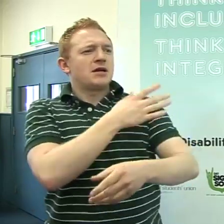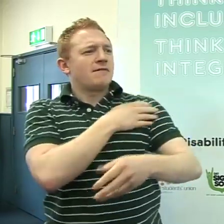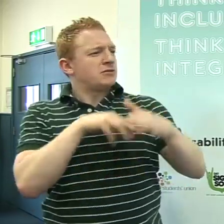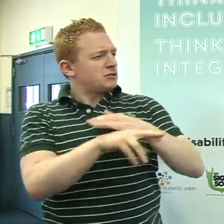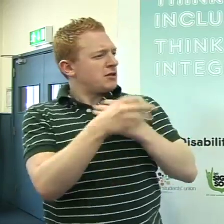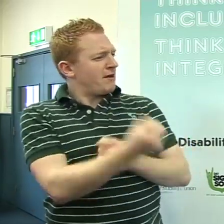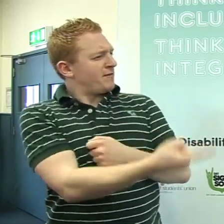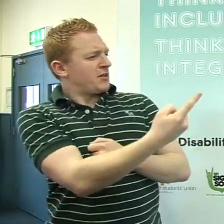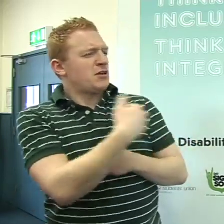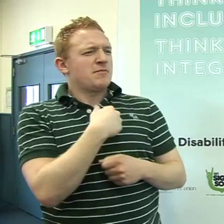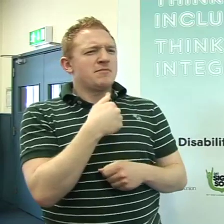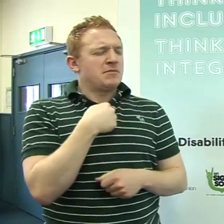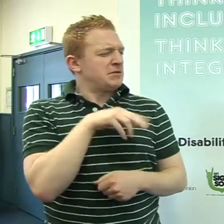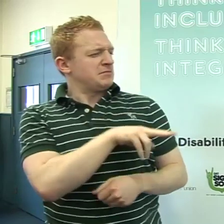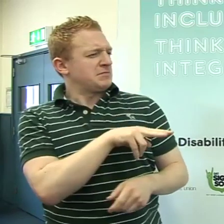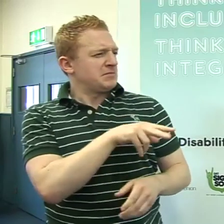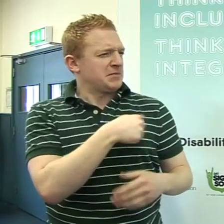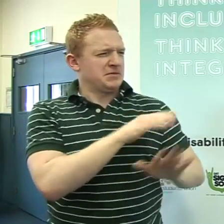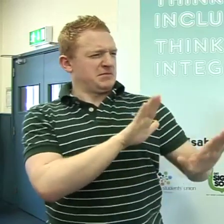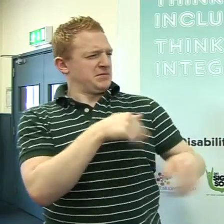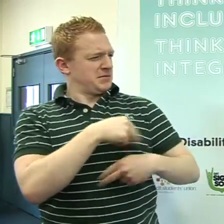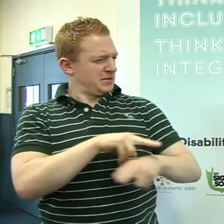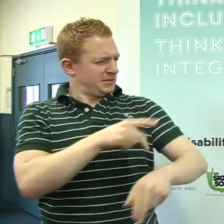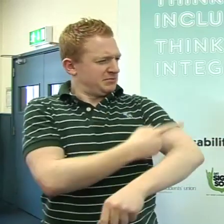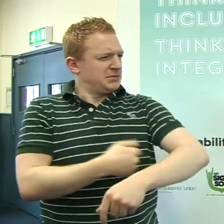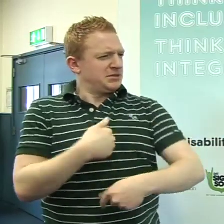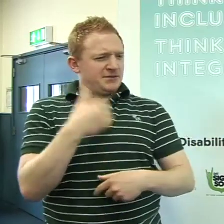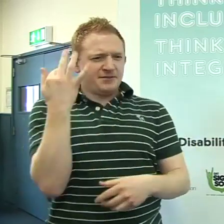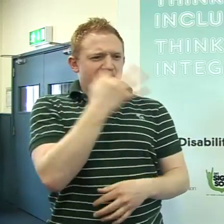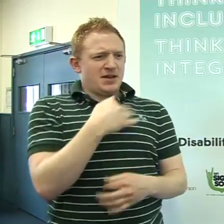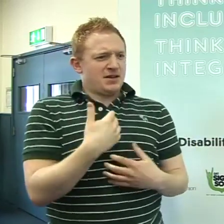behind. There was a disability officer in the college but I didn’t want to go in because